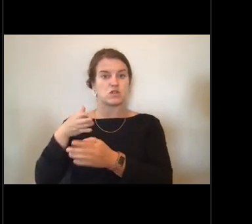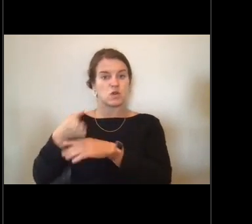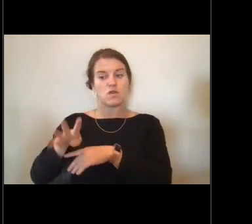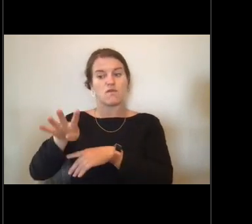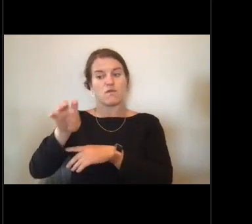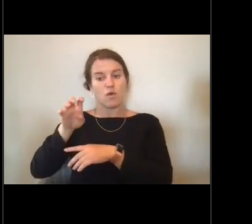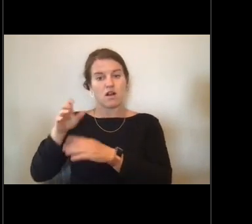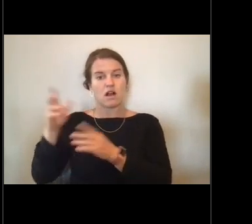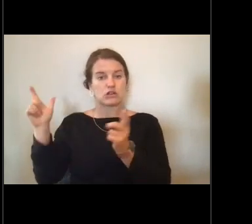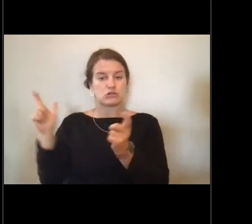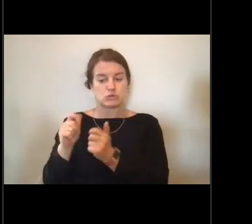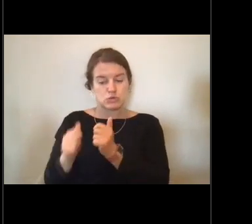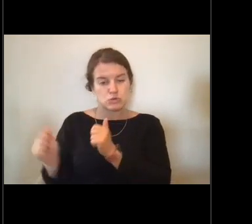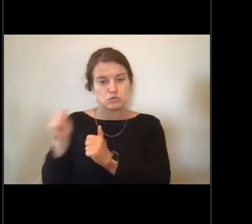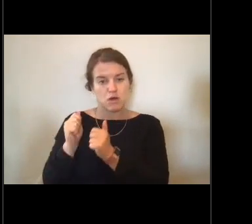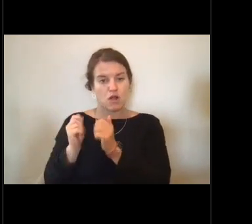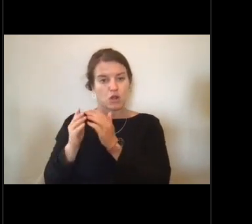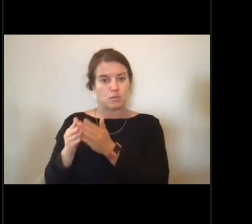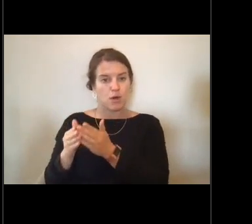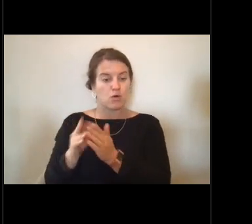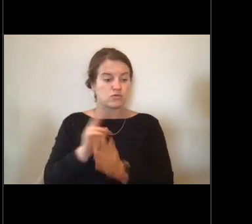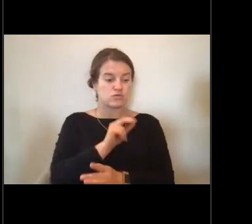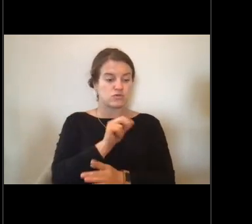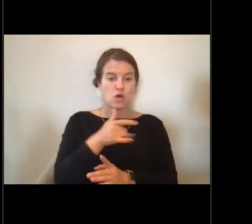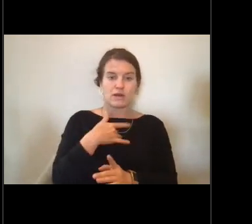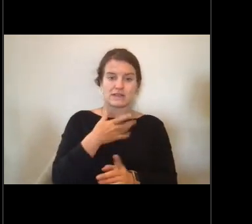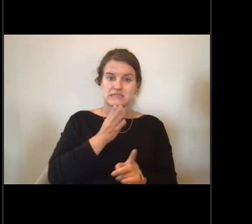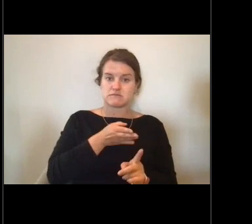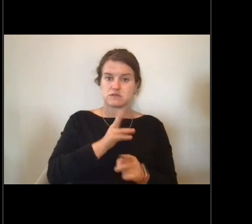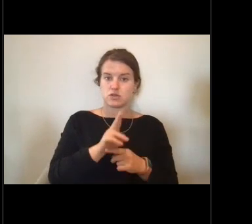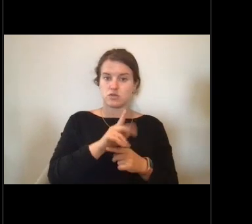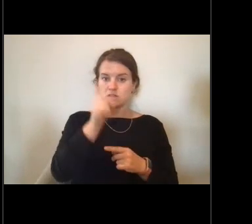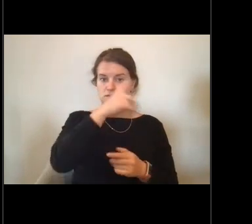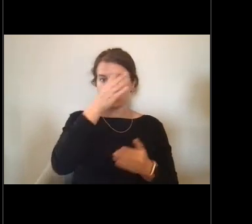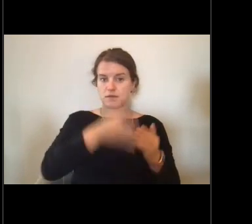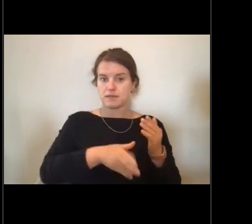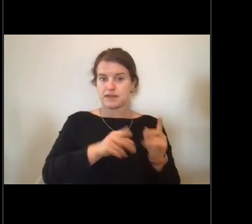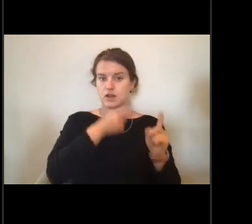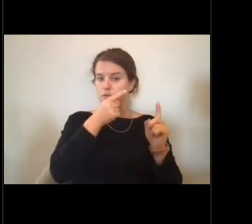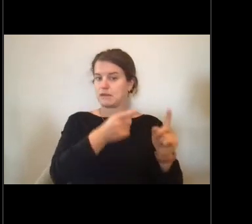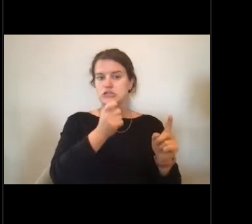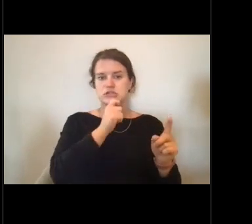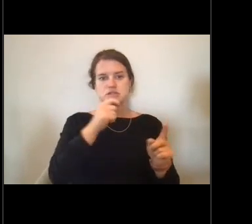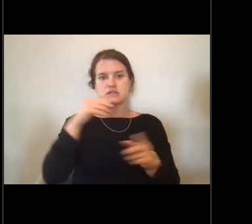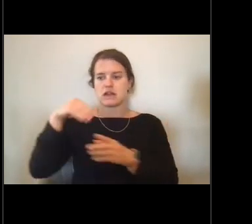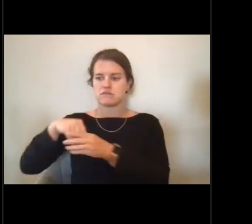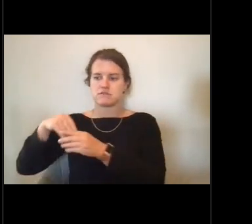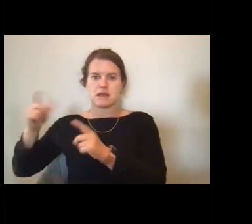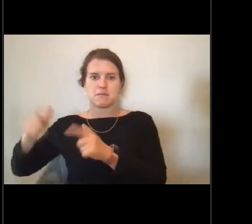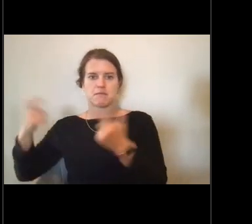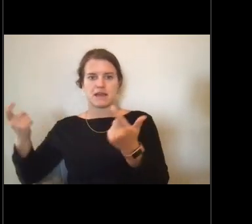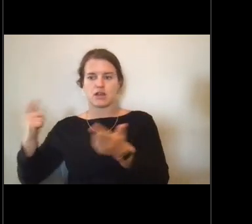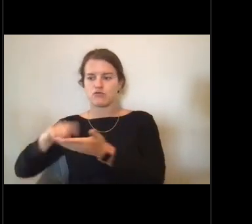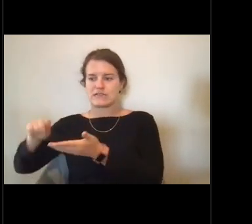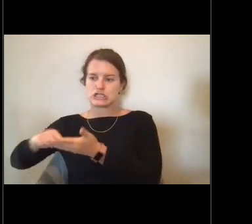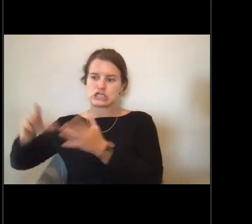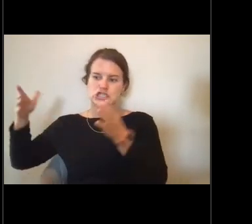that NOAA uses to complete their missions outside of the the research ships.